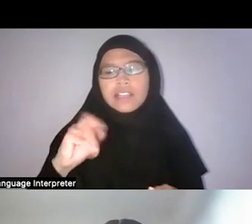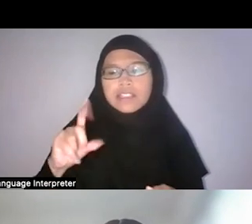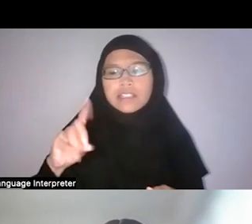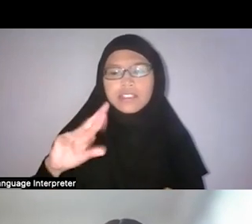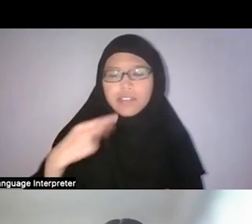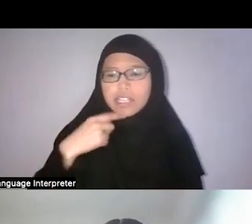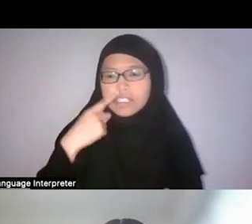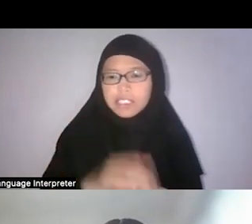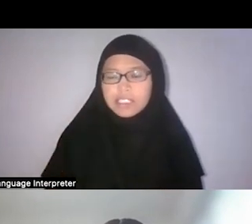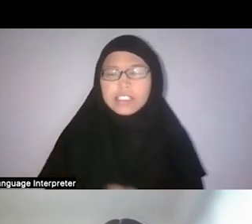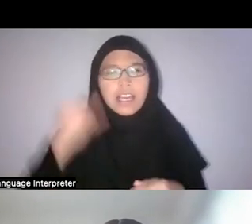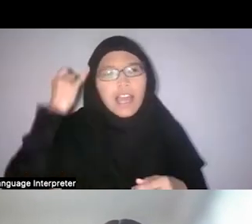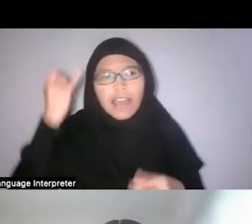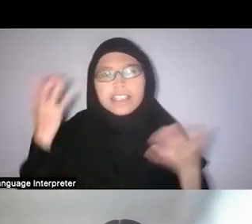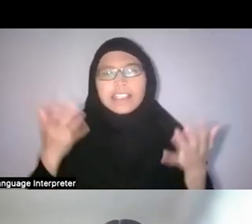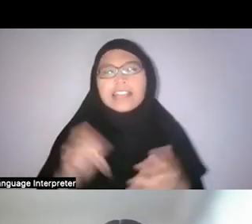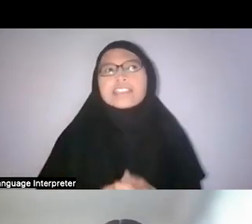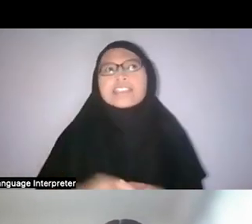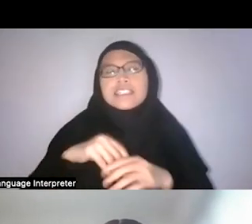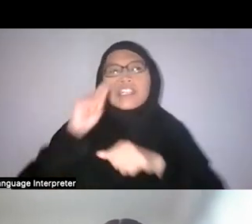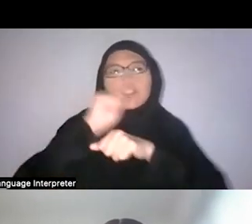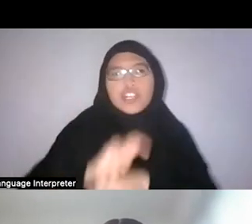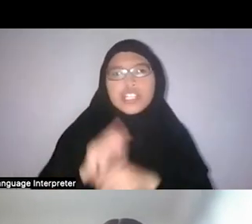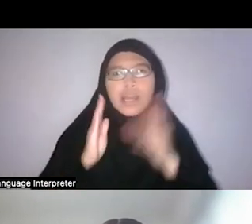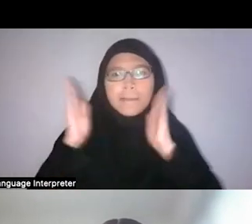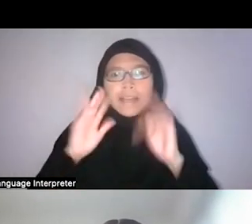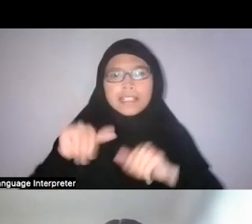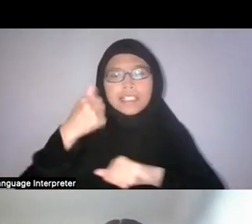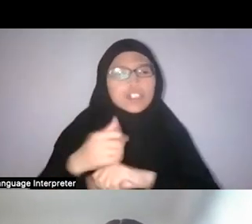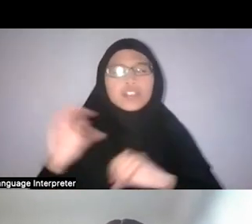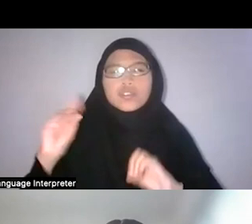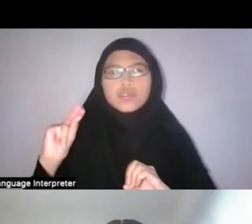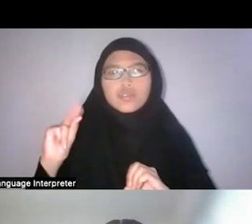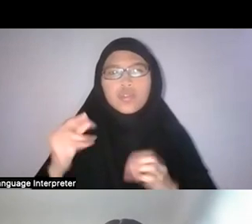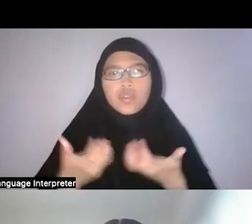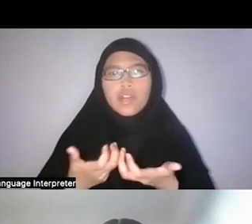in that traditional Malay setting, there was no distinction, no hard distinction between